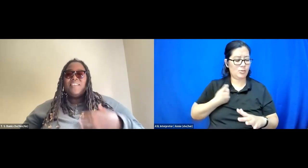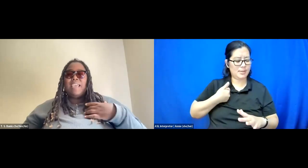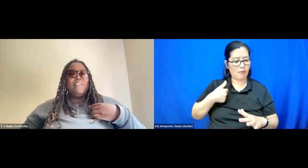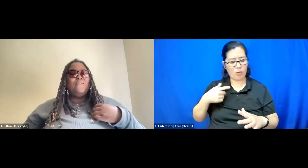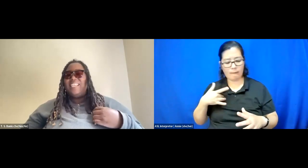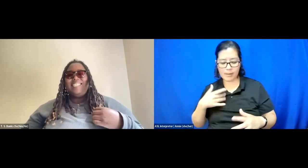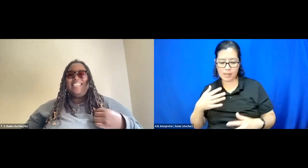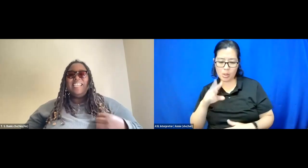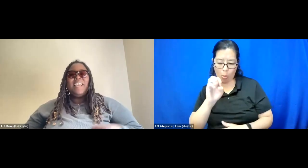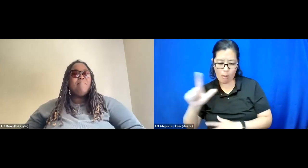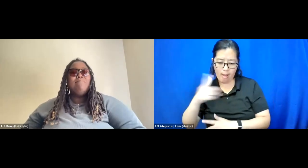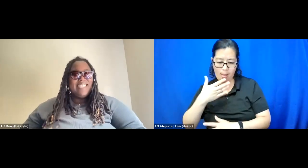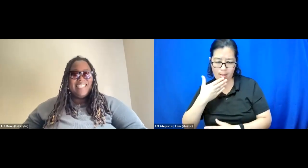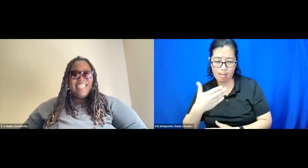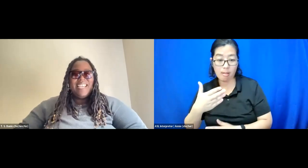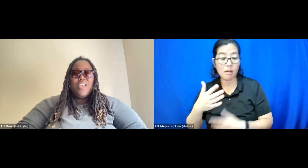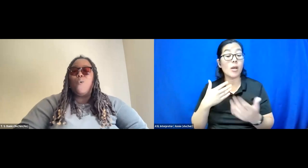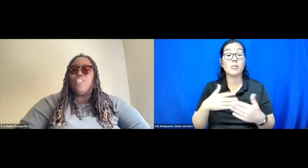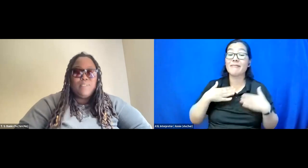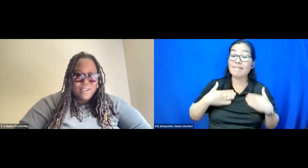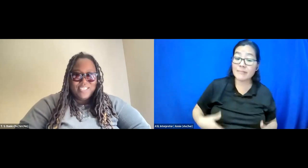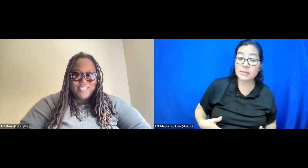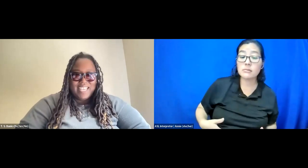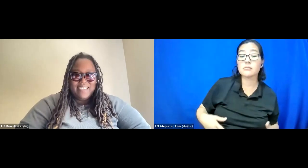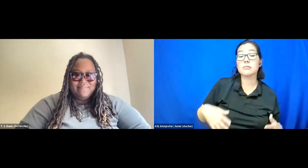whether that be physically, mentally or spiritually.